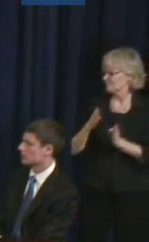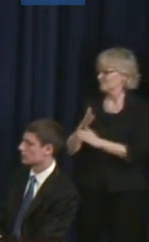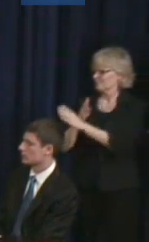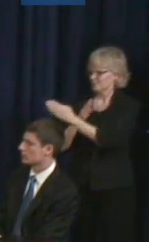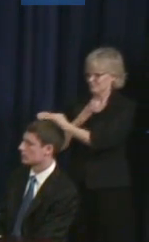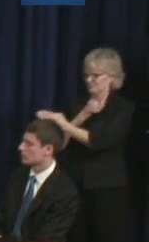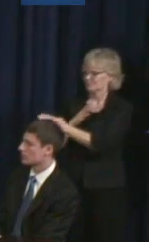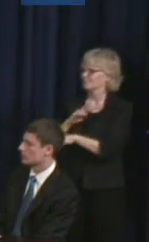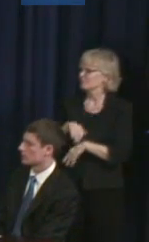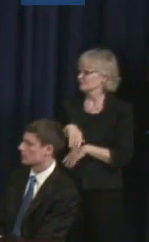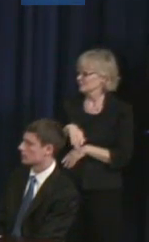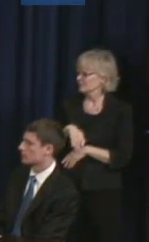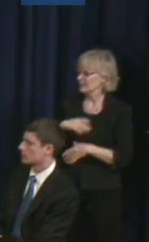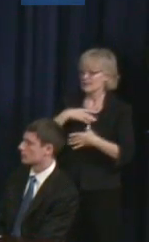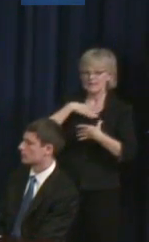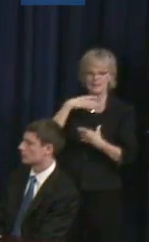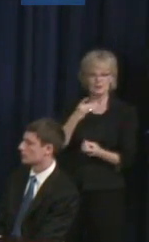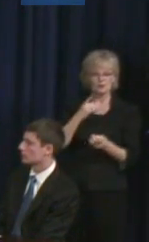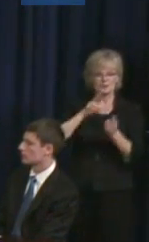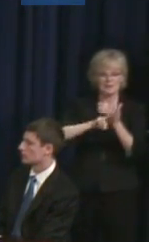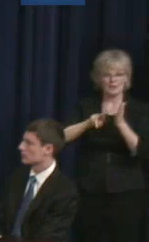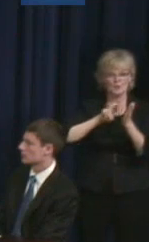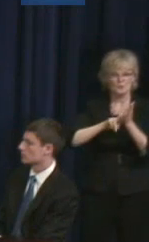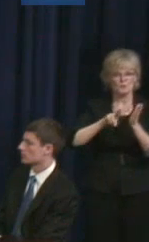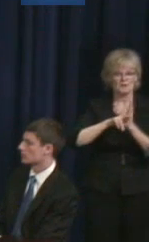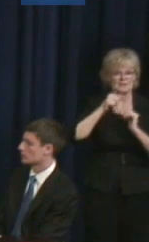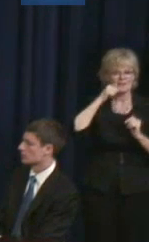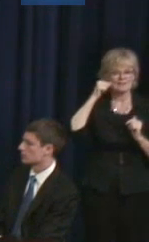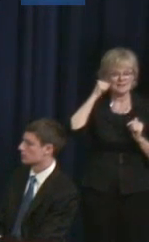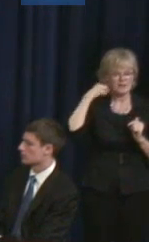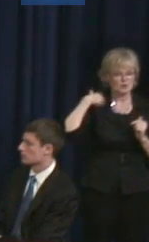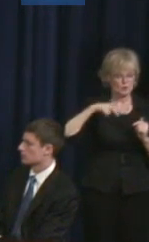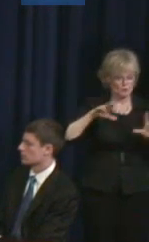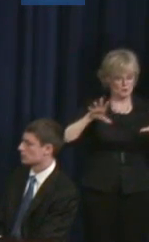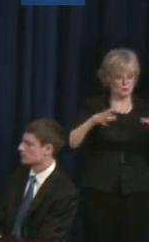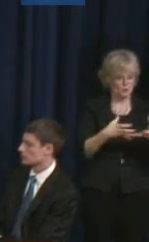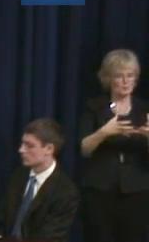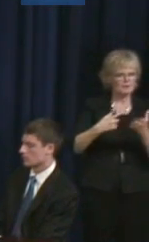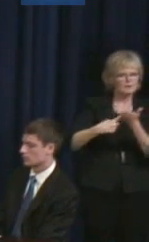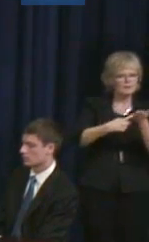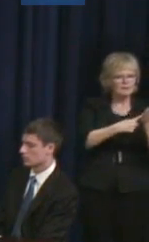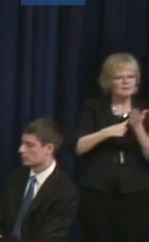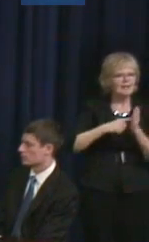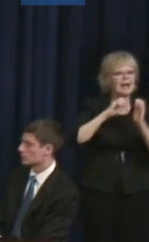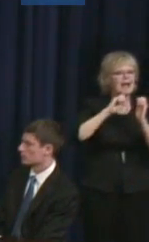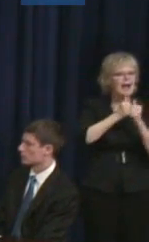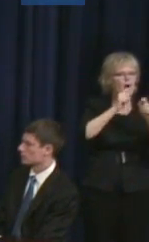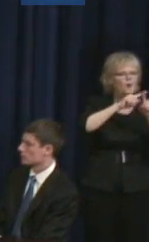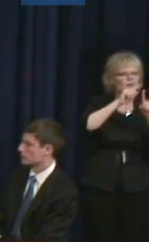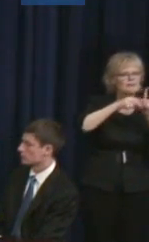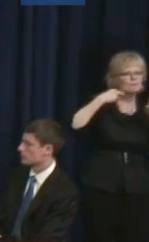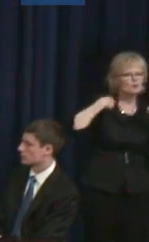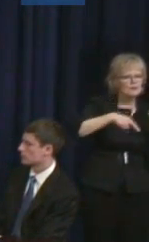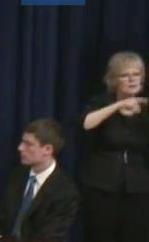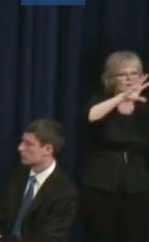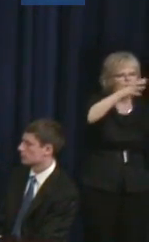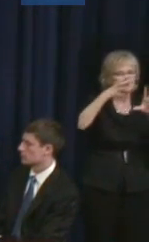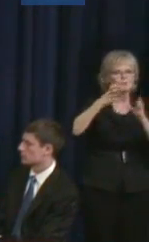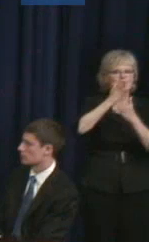interesting in the research that I did on the ADA to find out how faith communities and houses of worship were exempt from ADA, and --